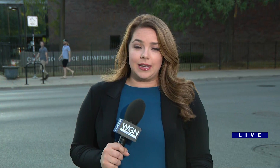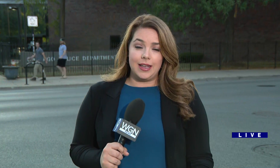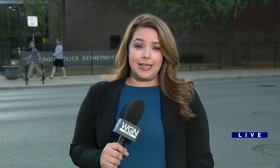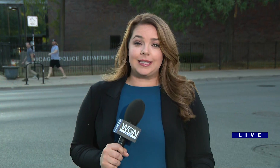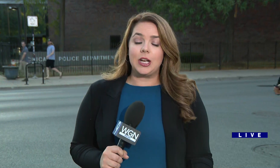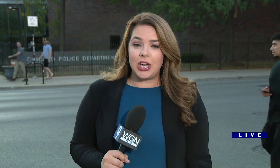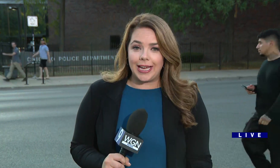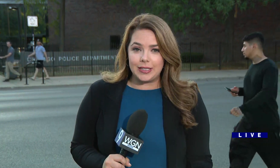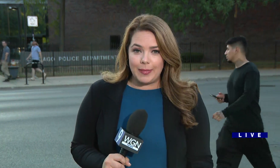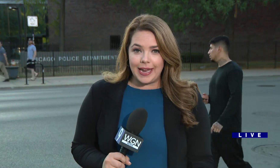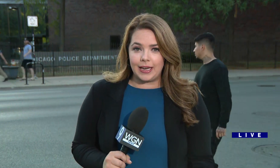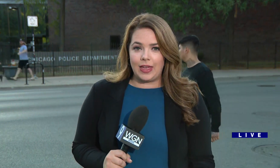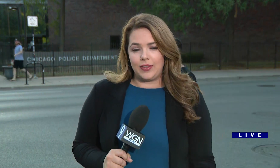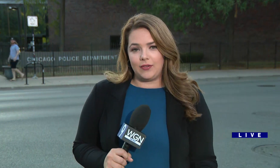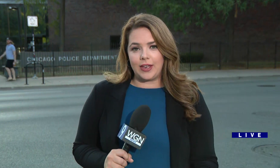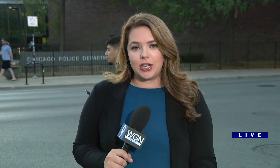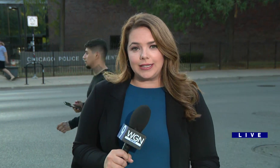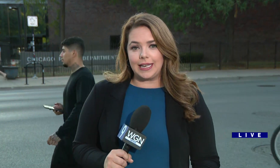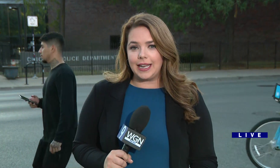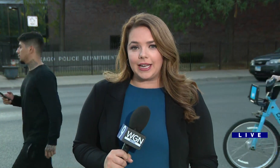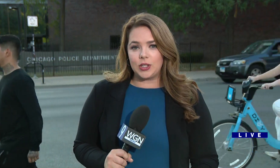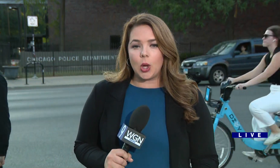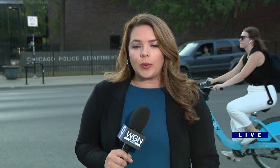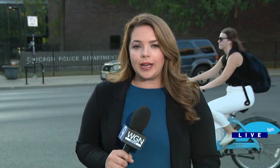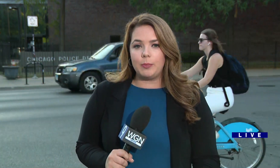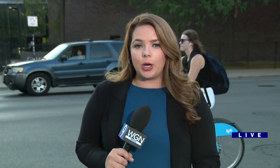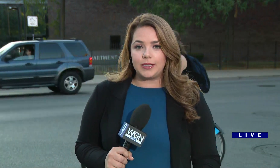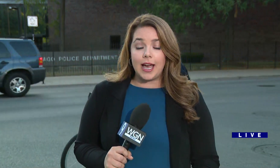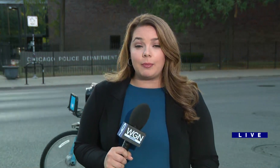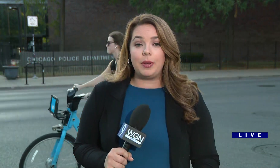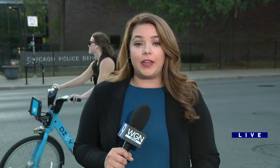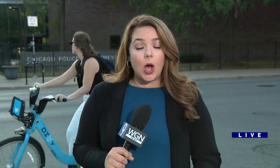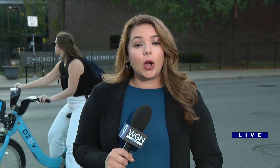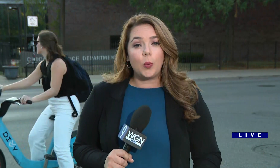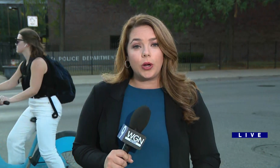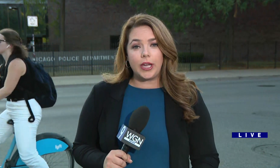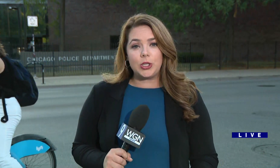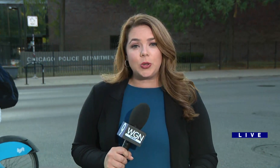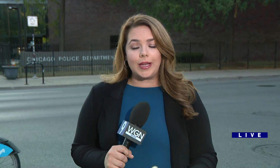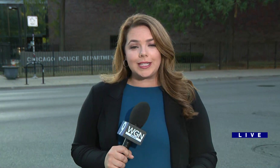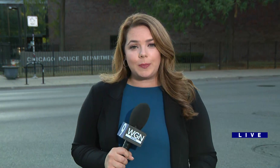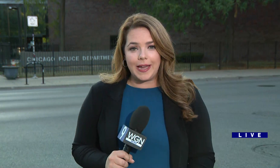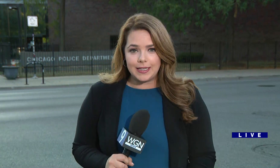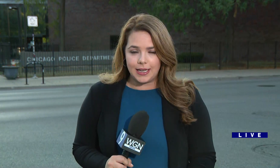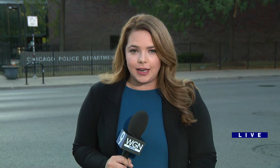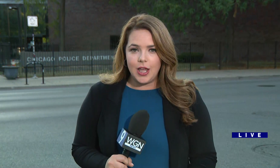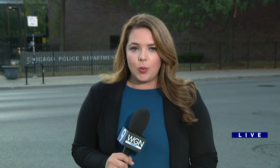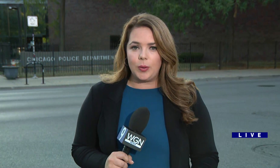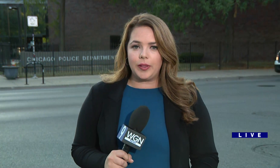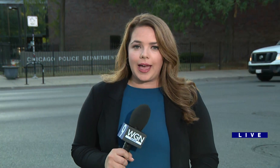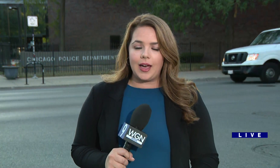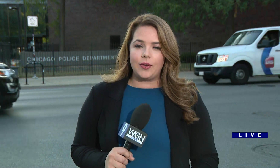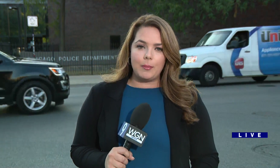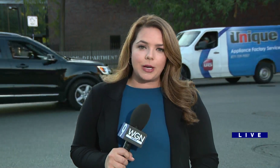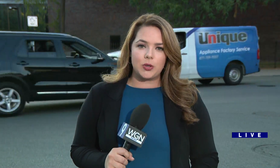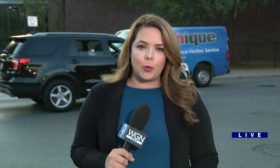HOLDING AN EVENT PAINTING CATALYTIC CONVERTERS PINK TO TRY TO DETER THIEVES. AND IT IS IN SUCH HIGH DEMAND THAT